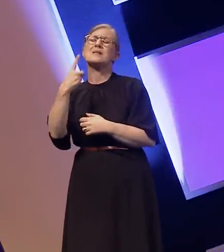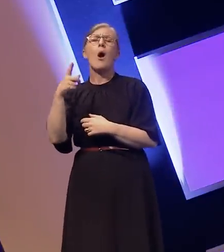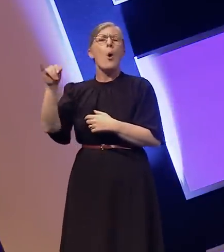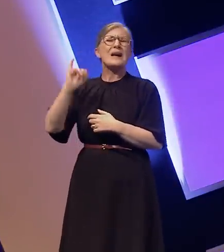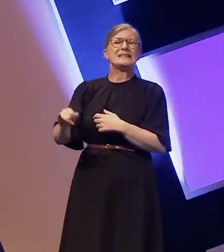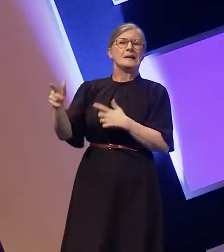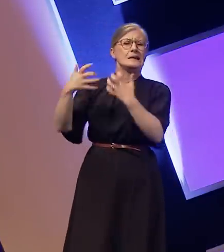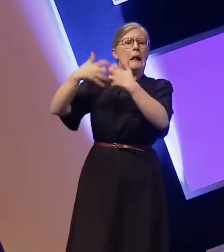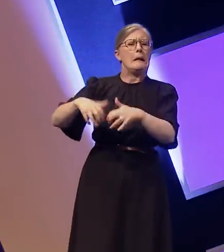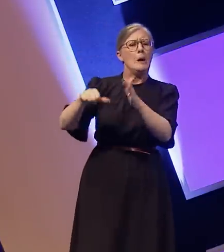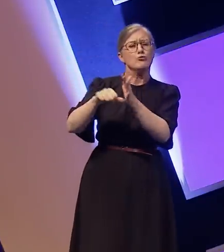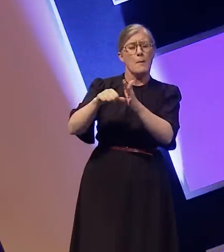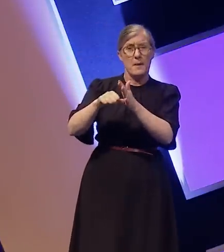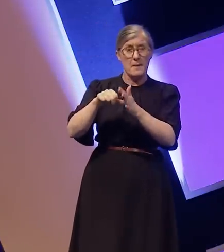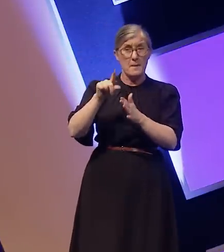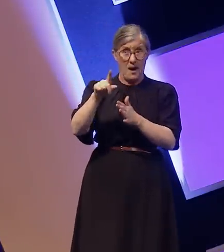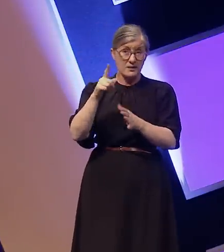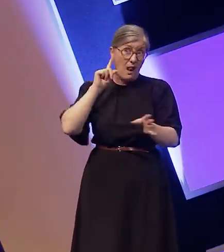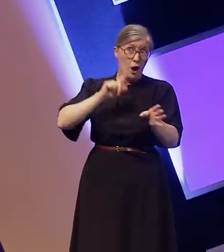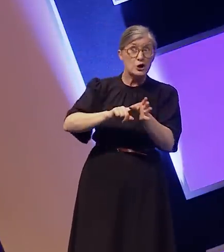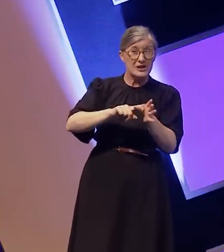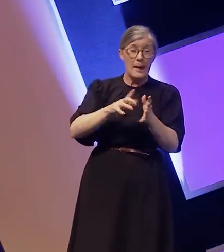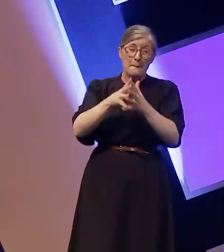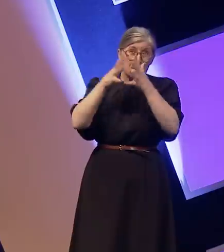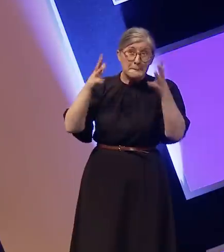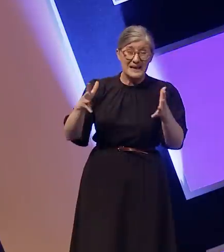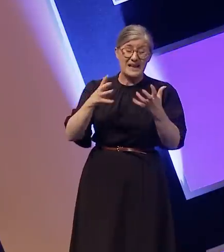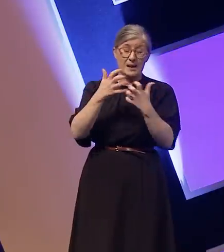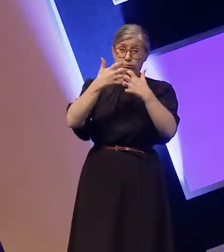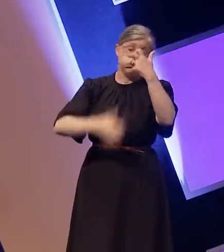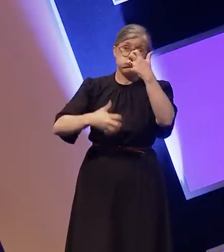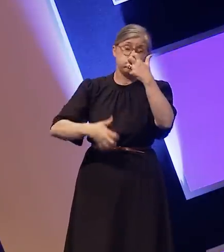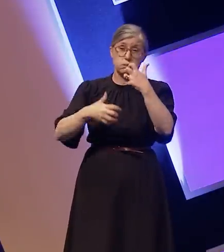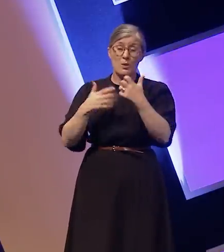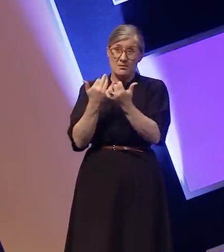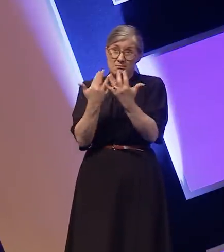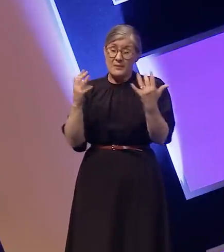after another major technical vote left some of their programmes without subtitles for nearly two months.